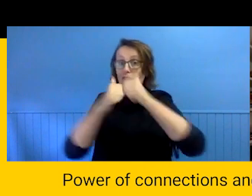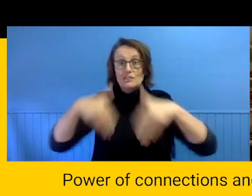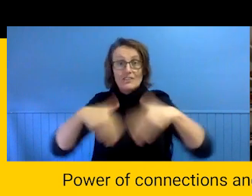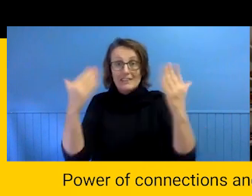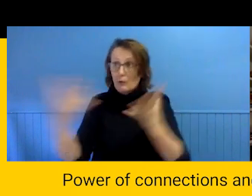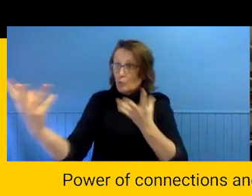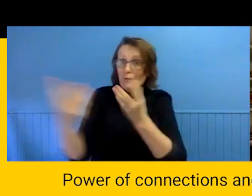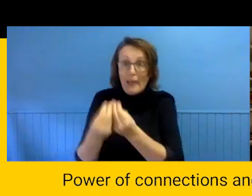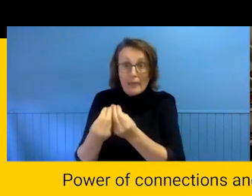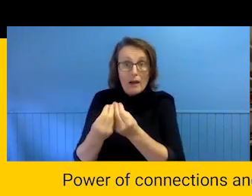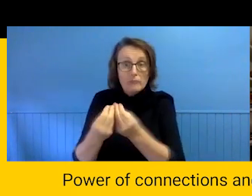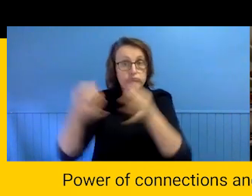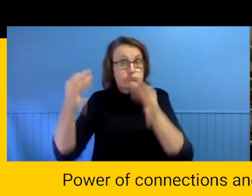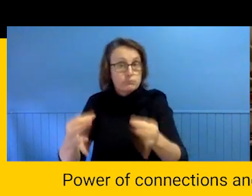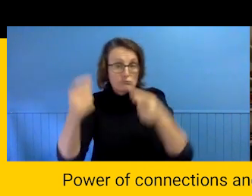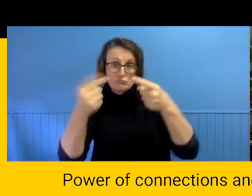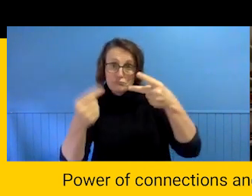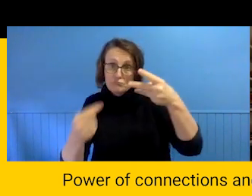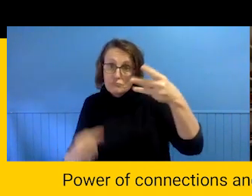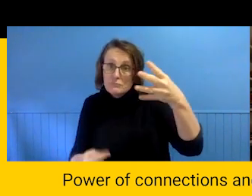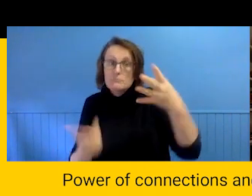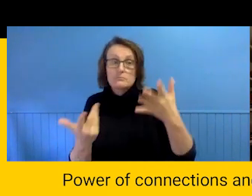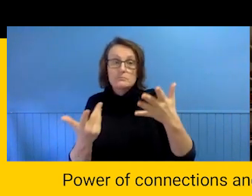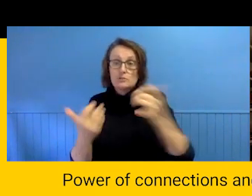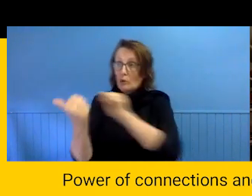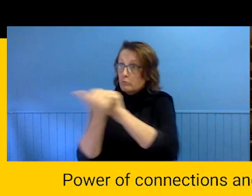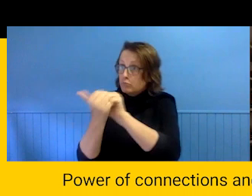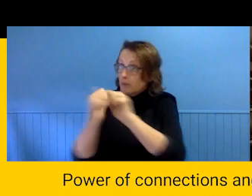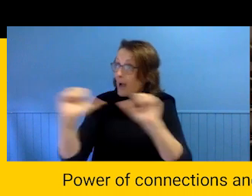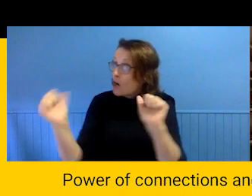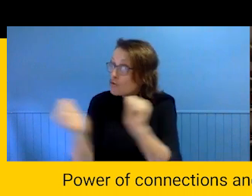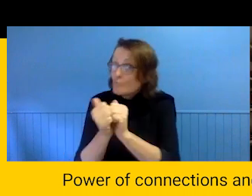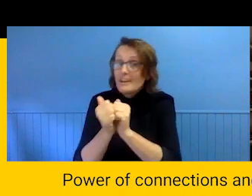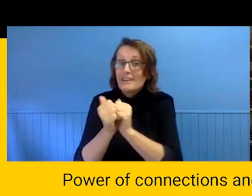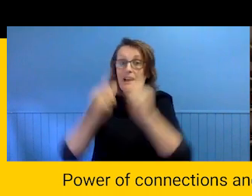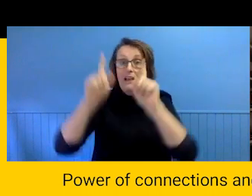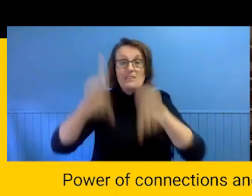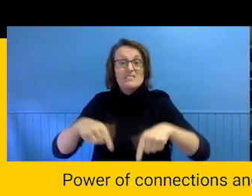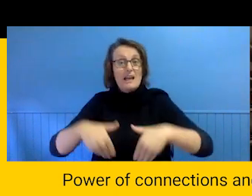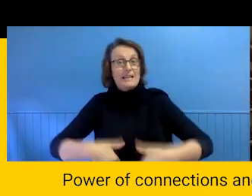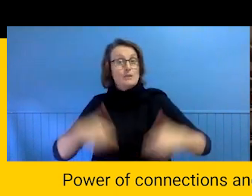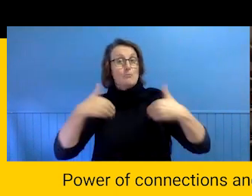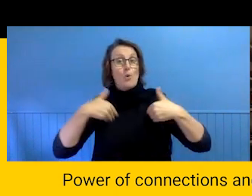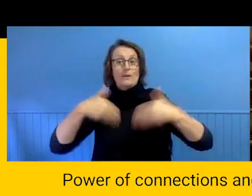and decide that as a consensus at the beginning of the day? How